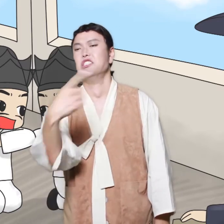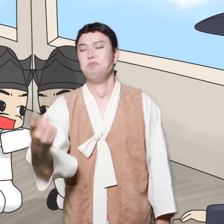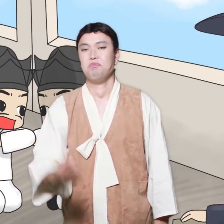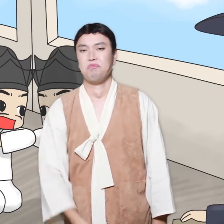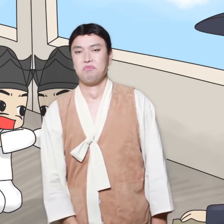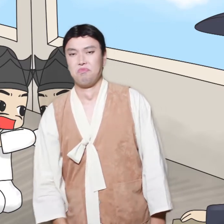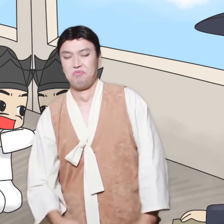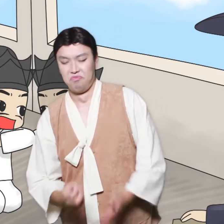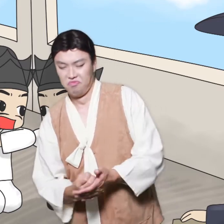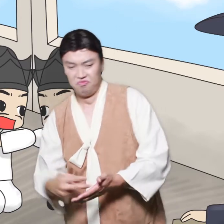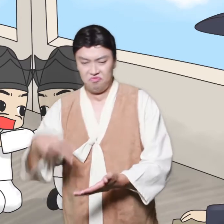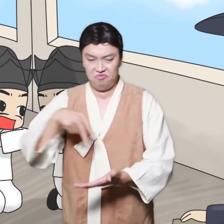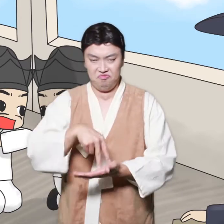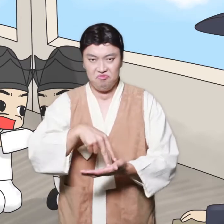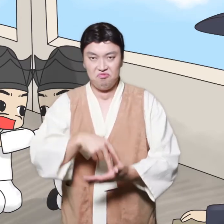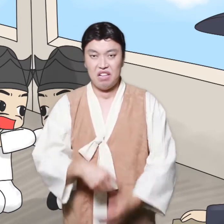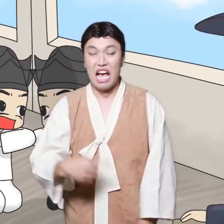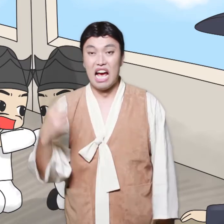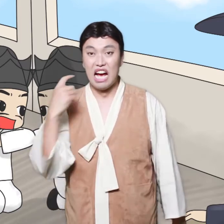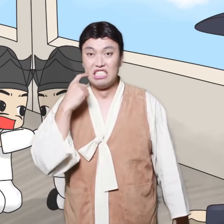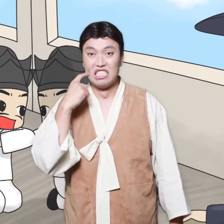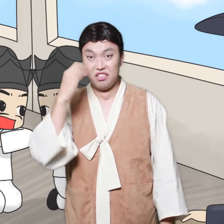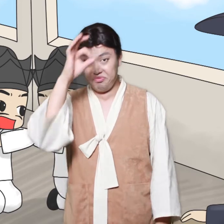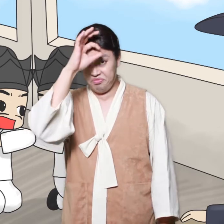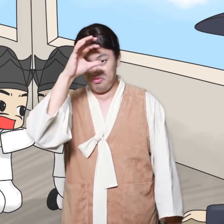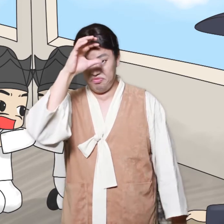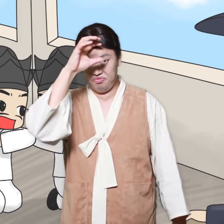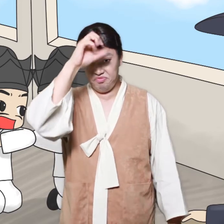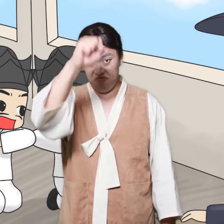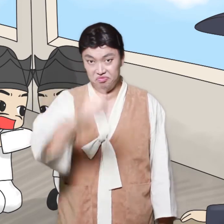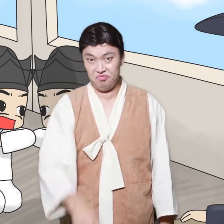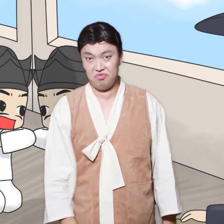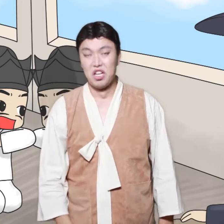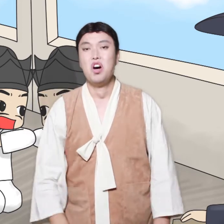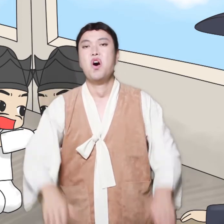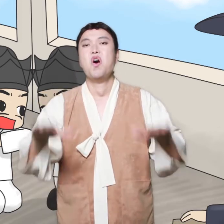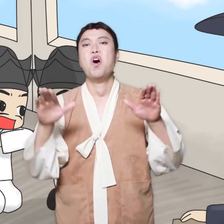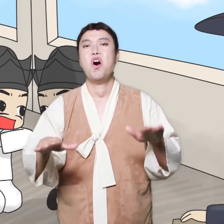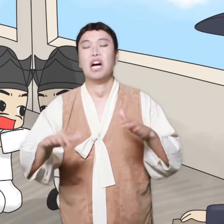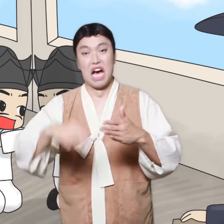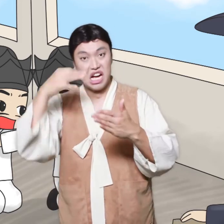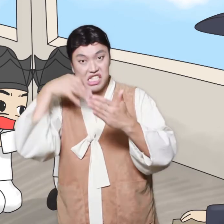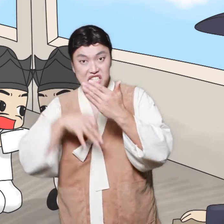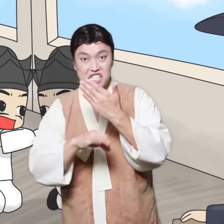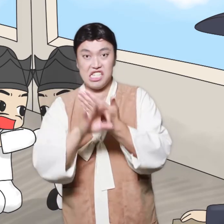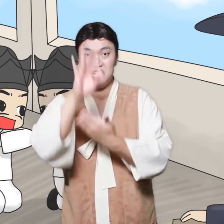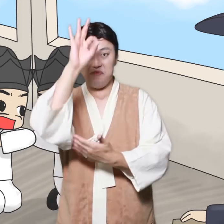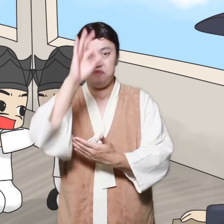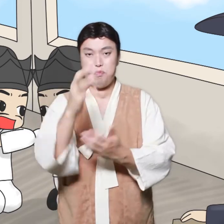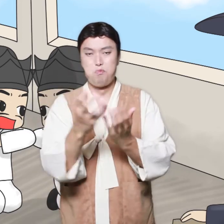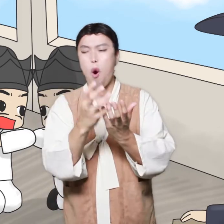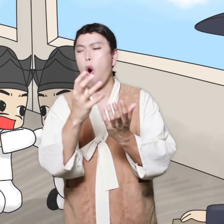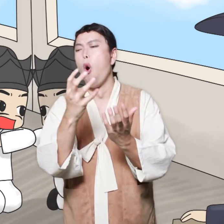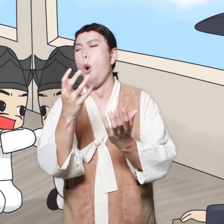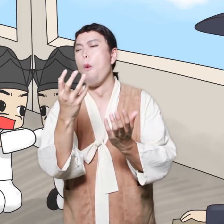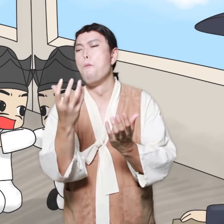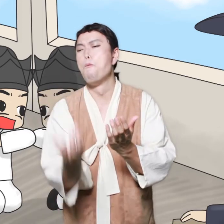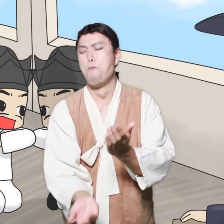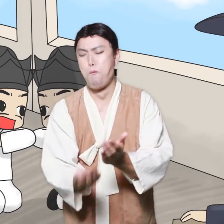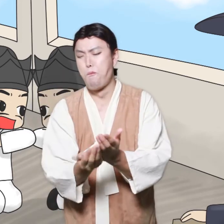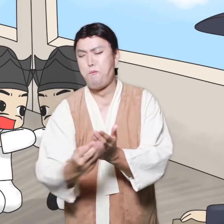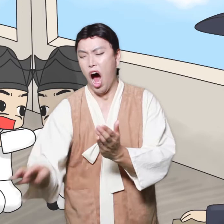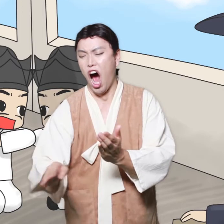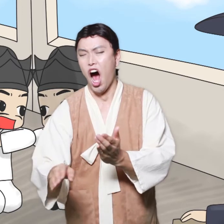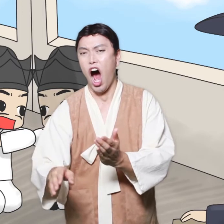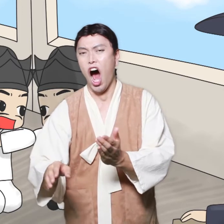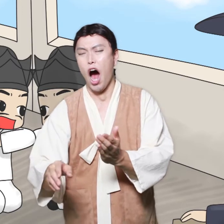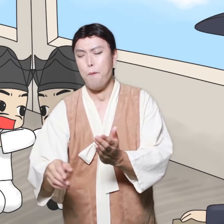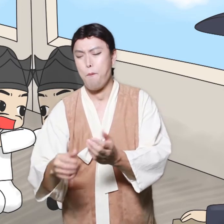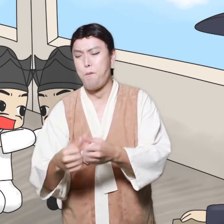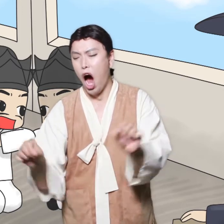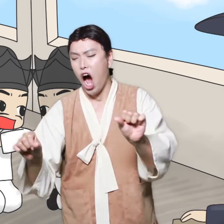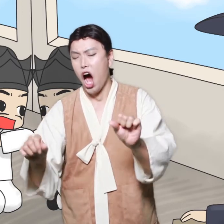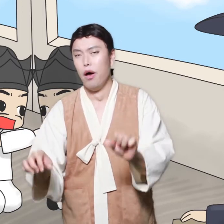Yeah! Of course I know. It is 24 pieces.